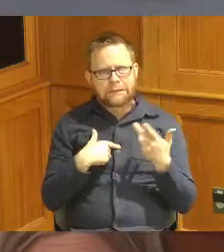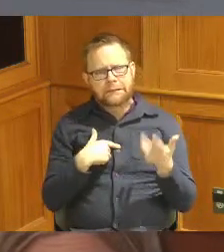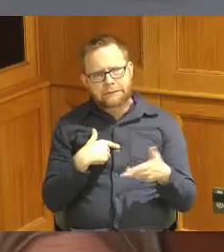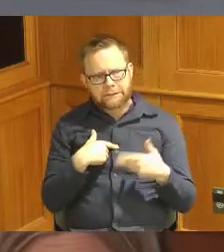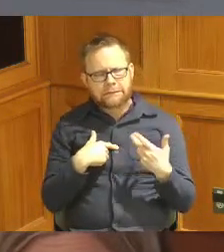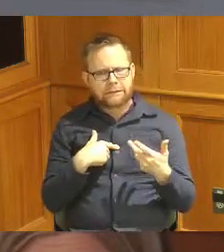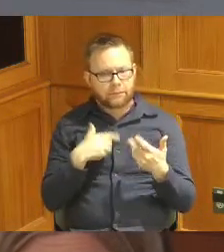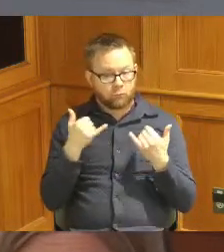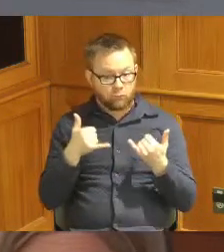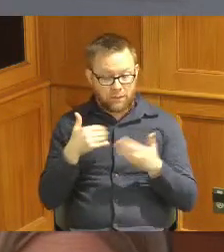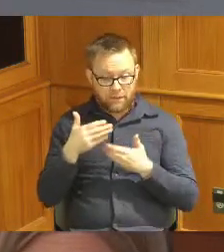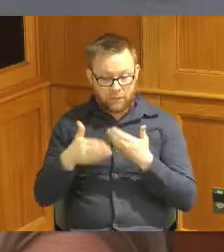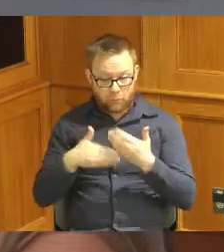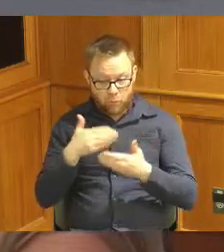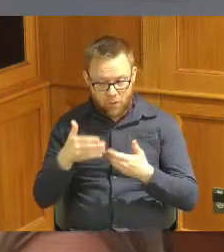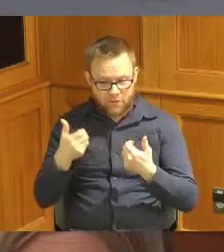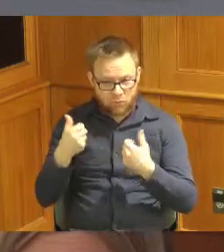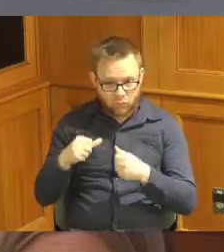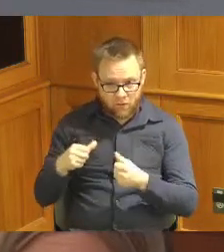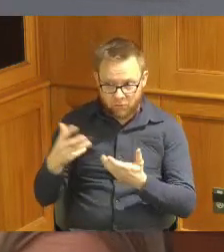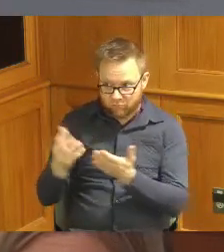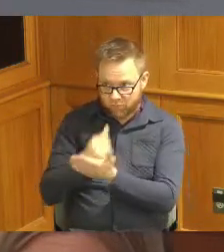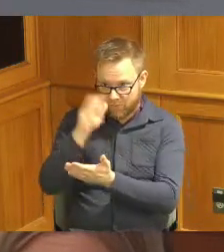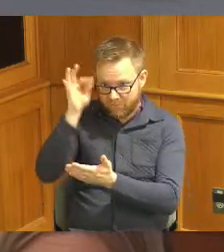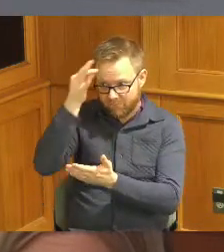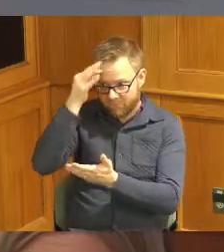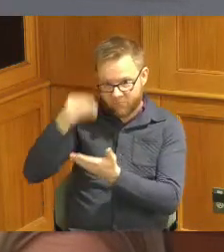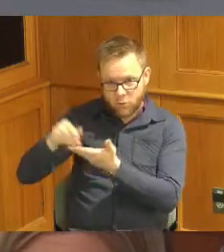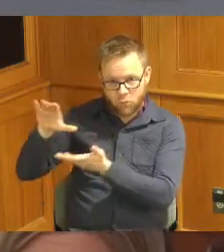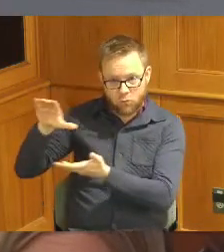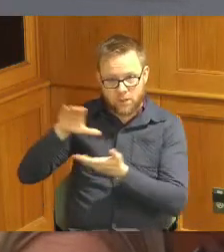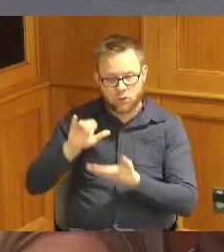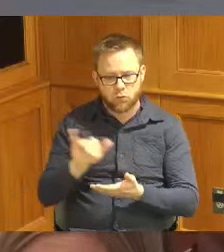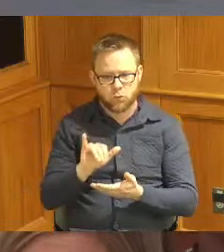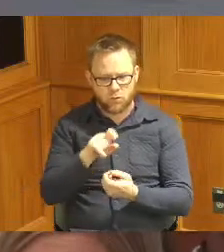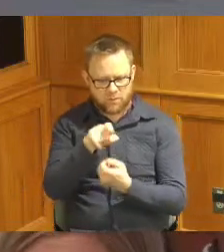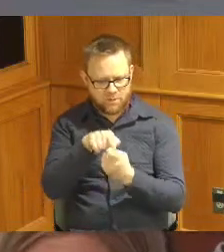the process of accessing some of these federal grants specifically for the Pharma to table